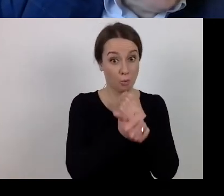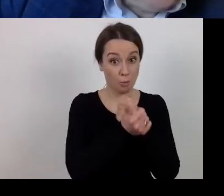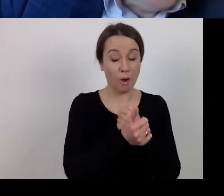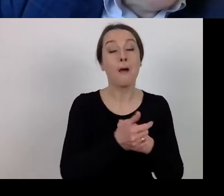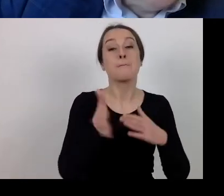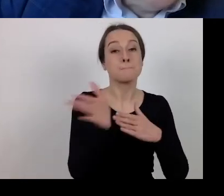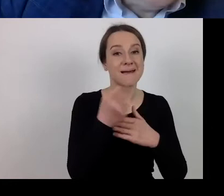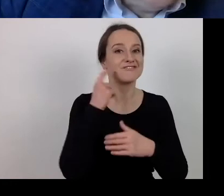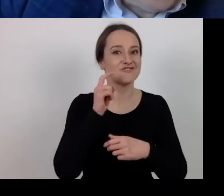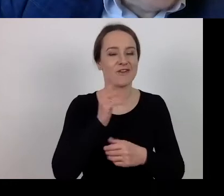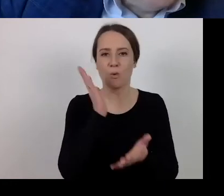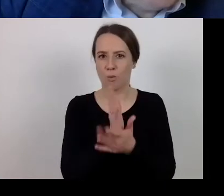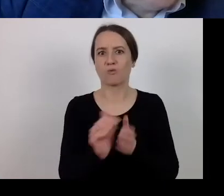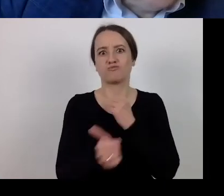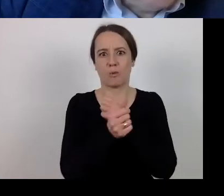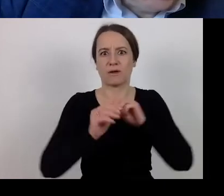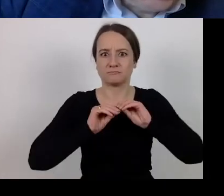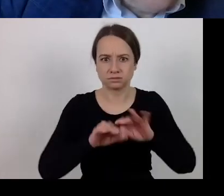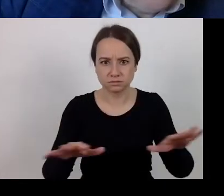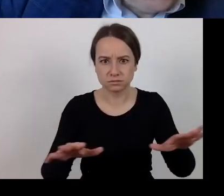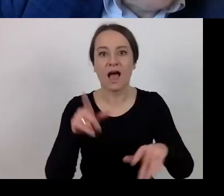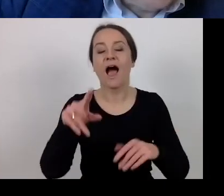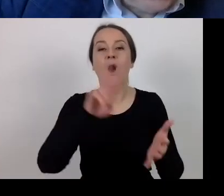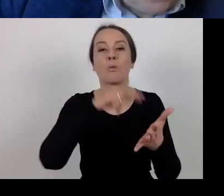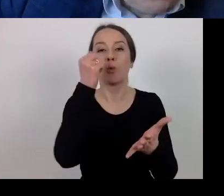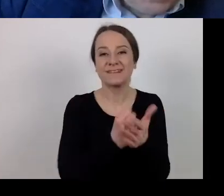Note that, according to the Implementing Law,